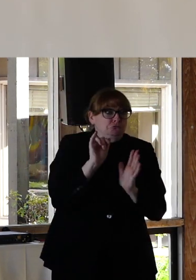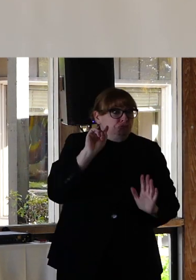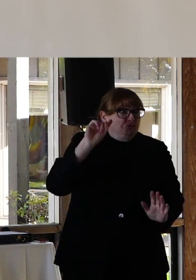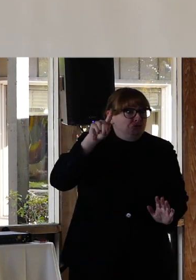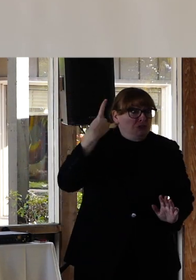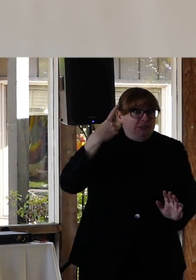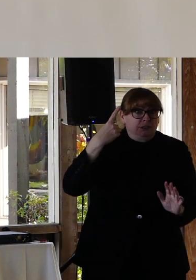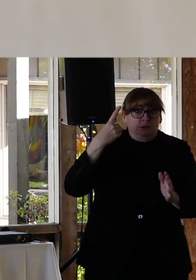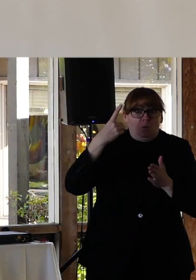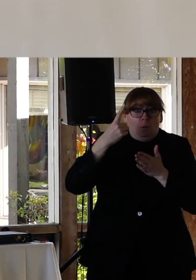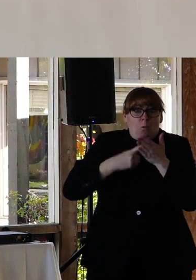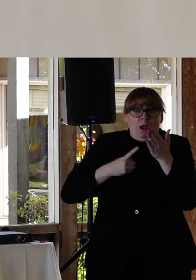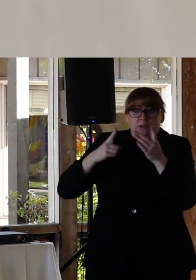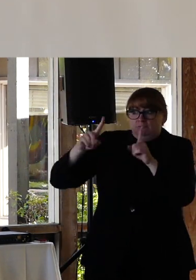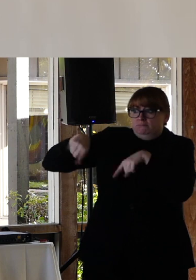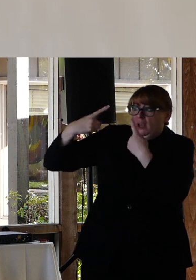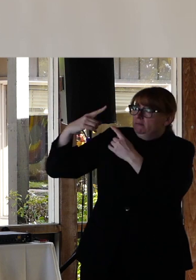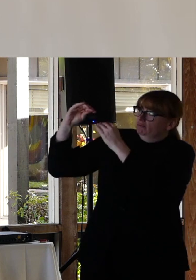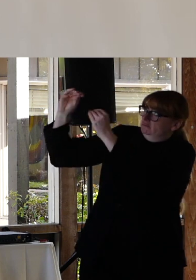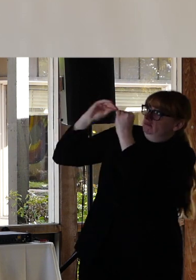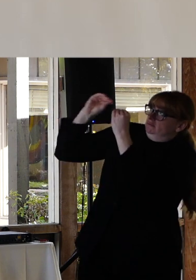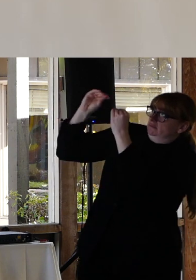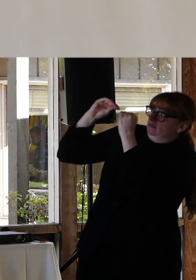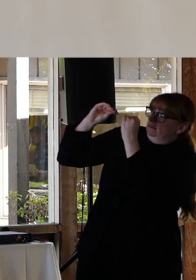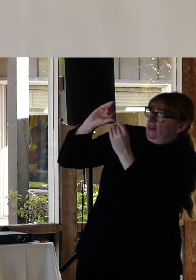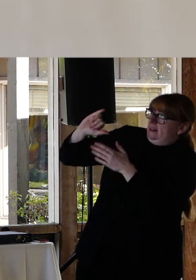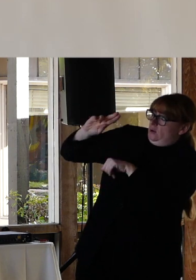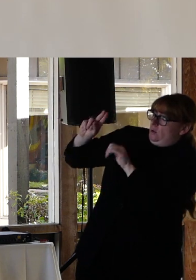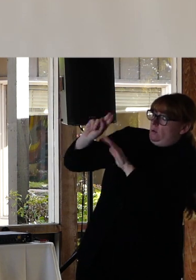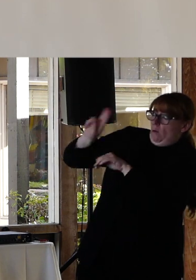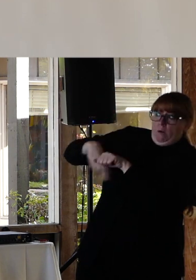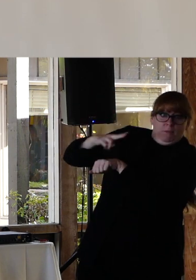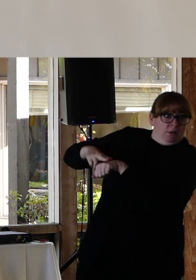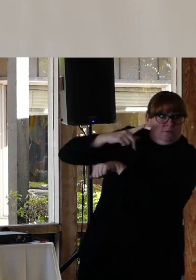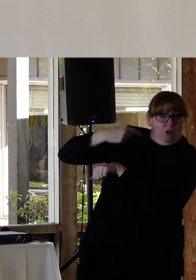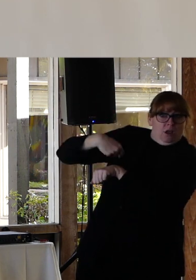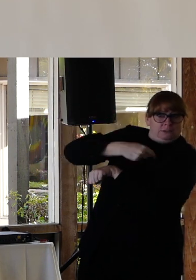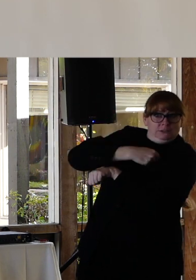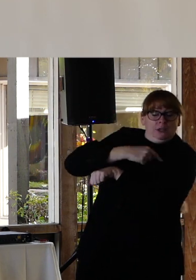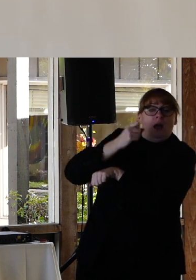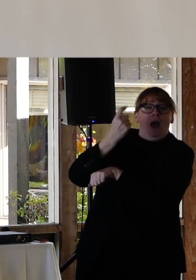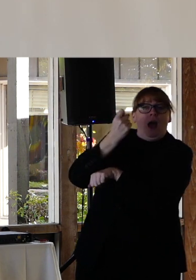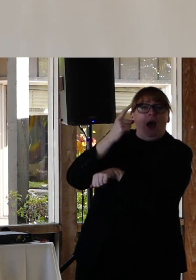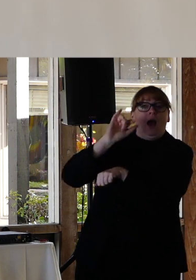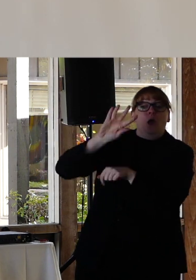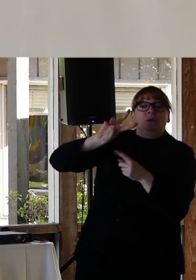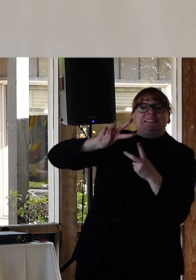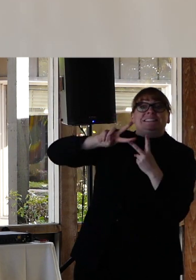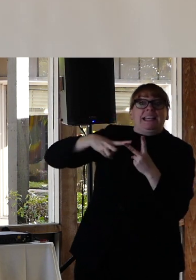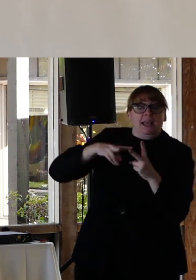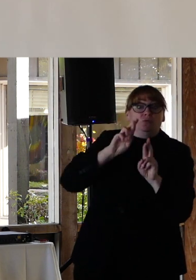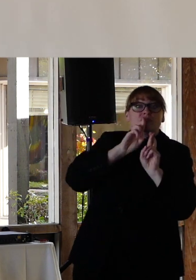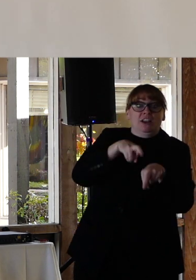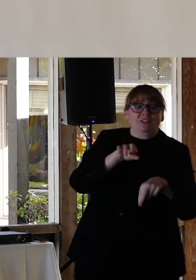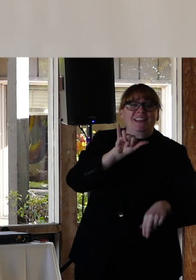has been cultivated as normative for us. The second reaction is who you are.